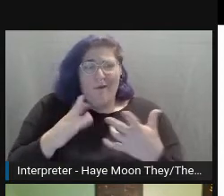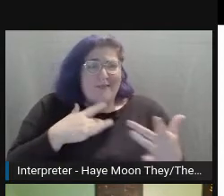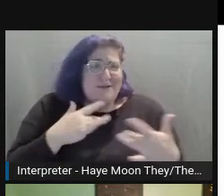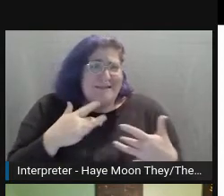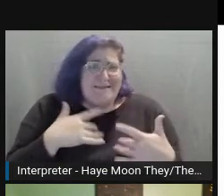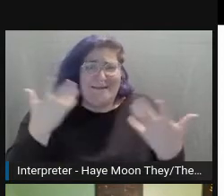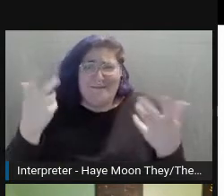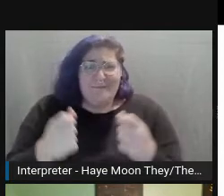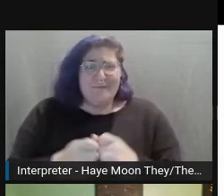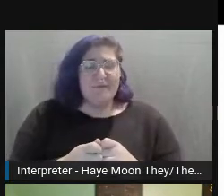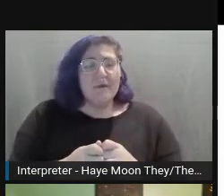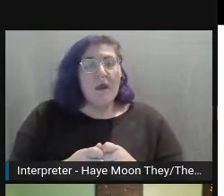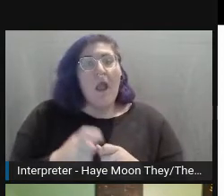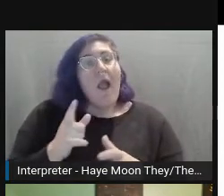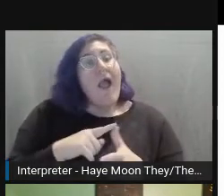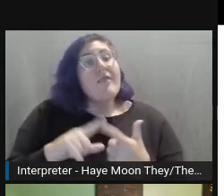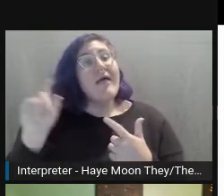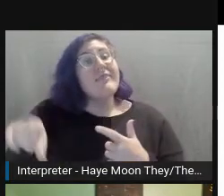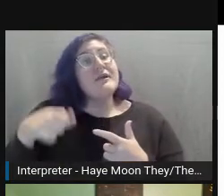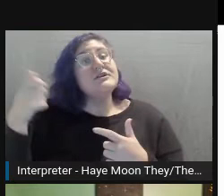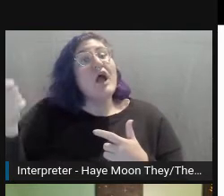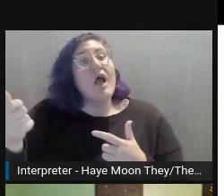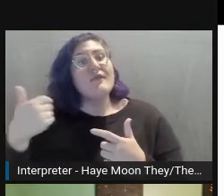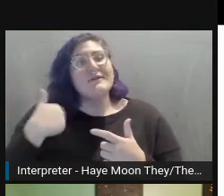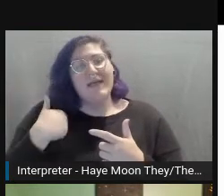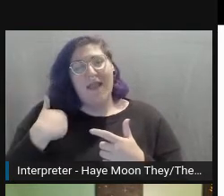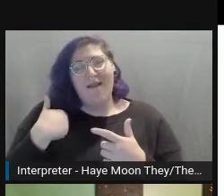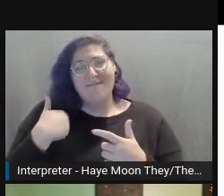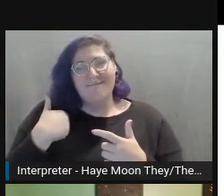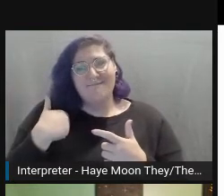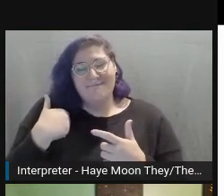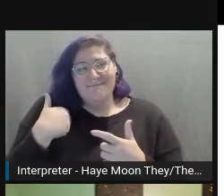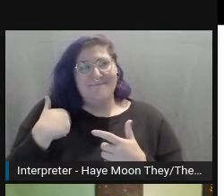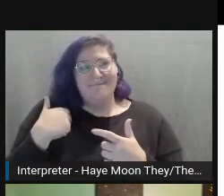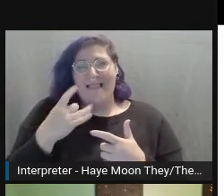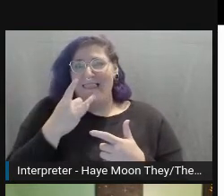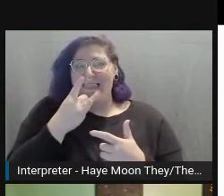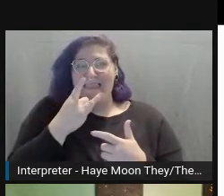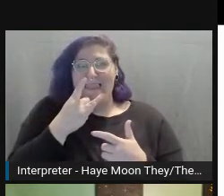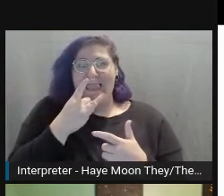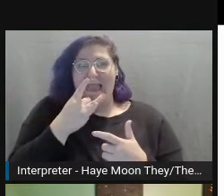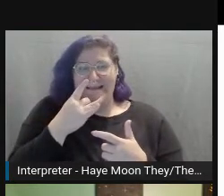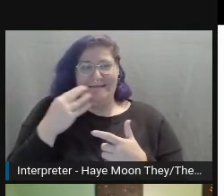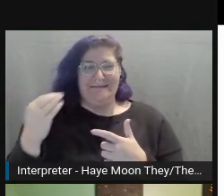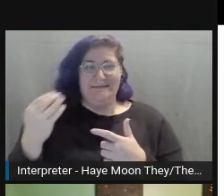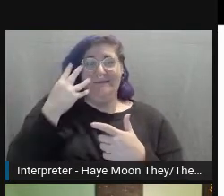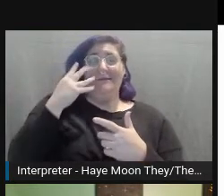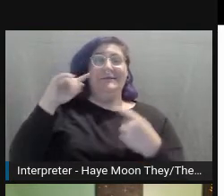Then there's others that have light sensitivity. When you're thinking about designing for people to be able